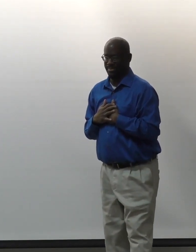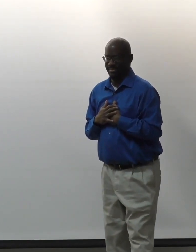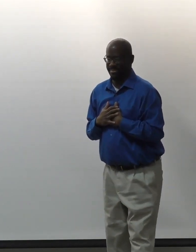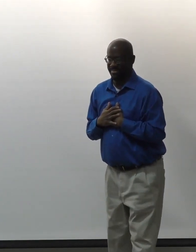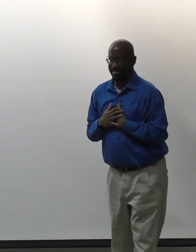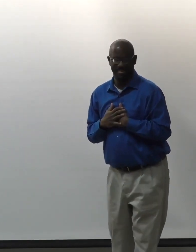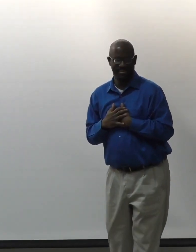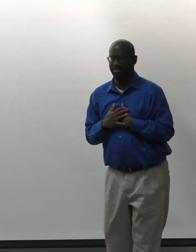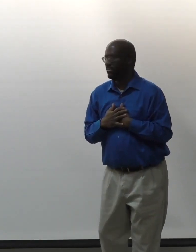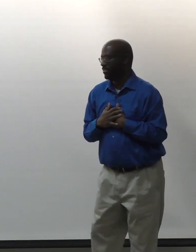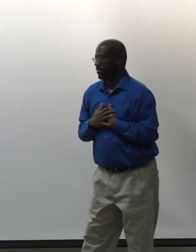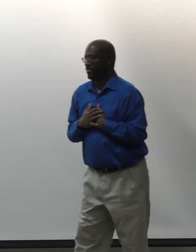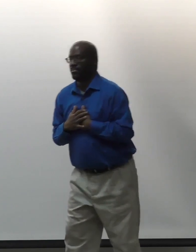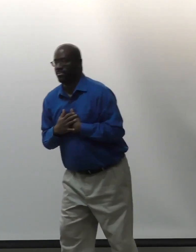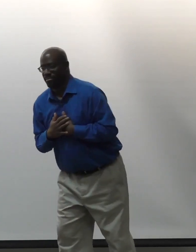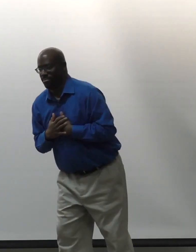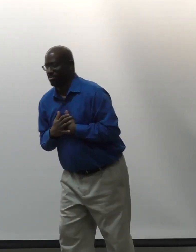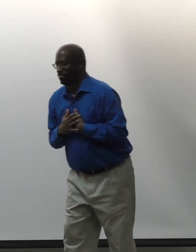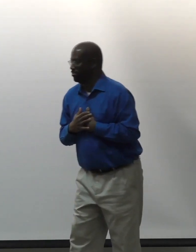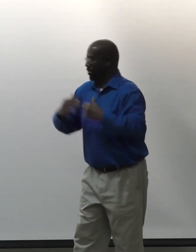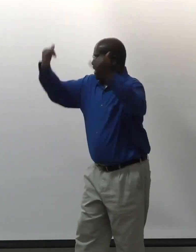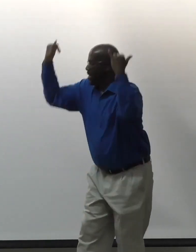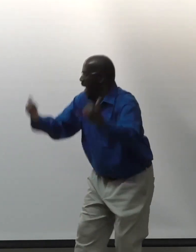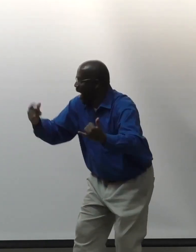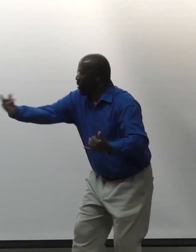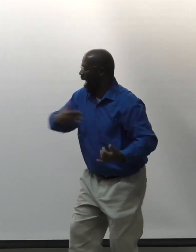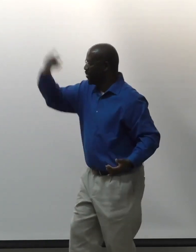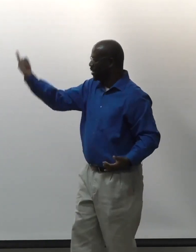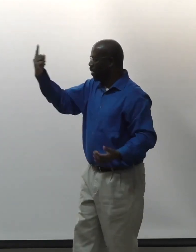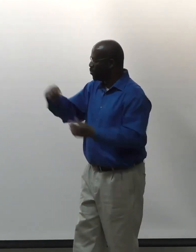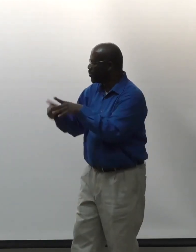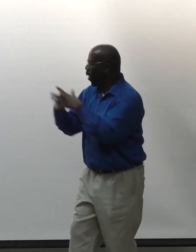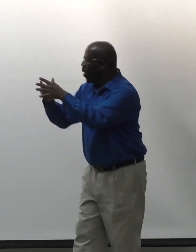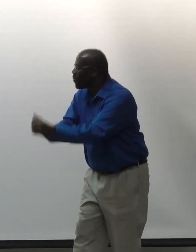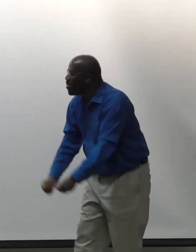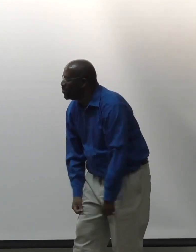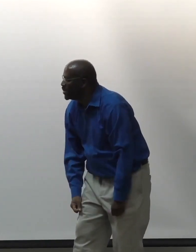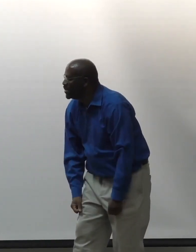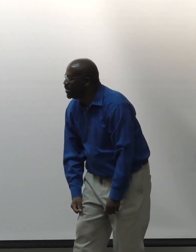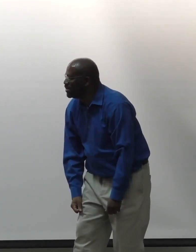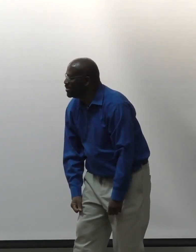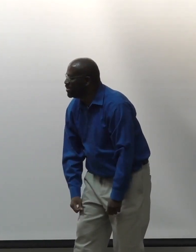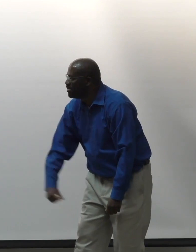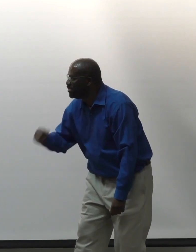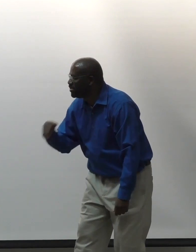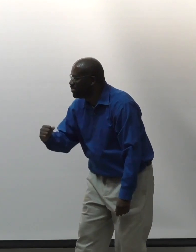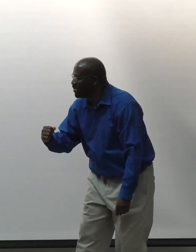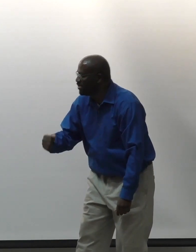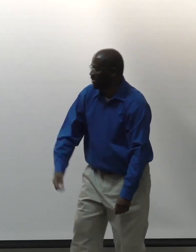Actually November 10th it will take place. So now you've got somewhere to start.